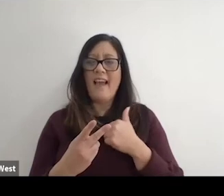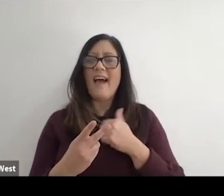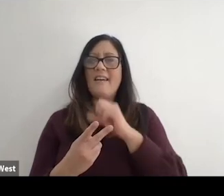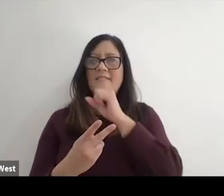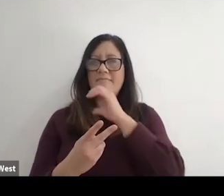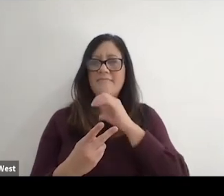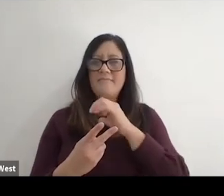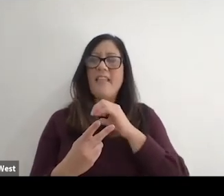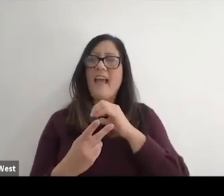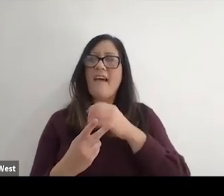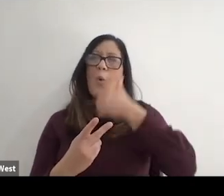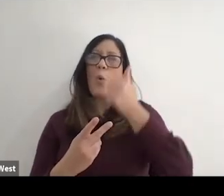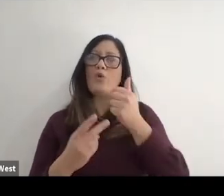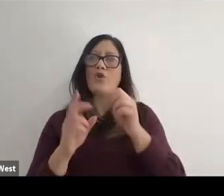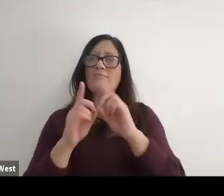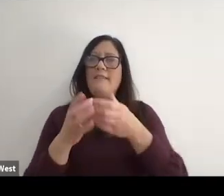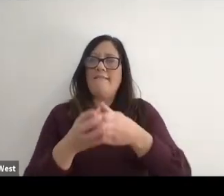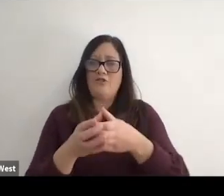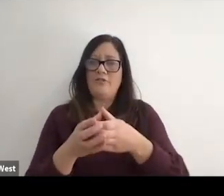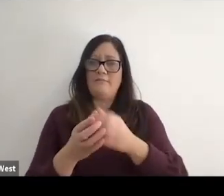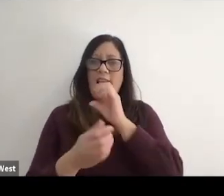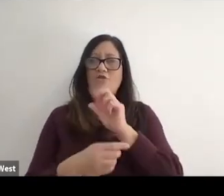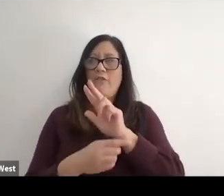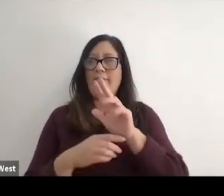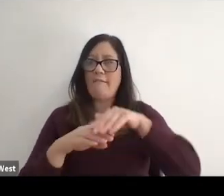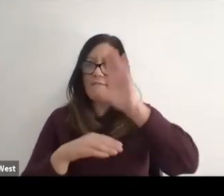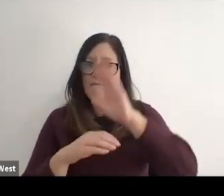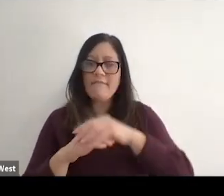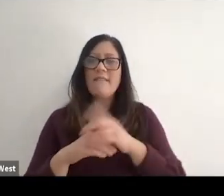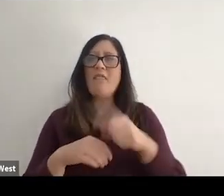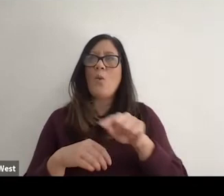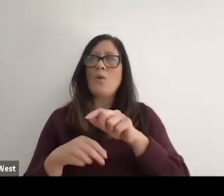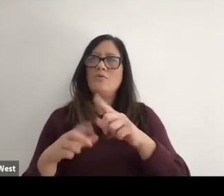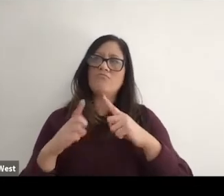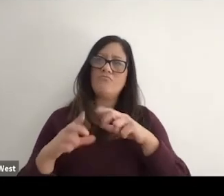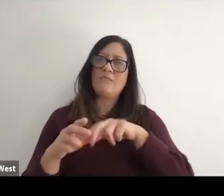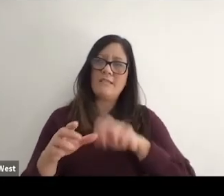Players who are retired. They come and play doubles and they have the wheelchair tennis and then